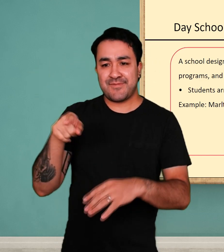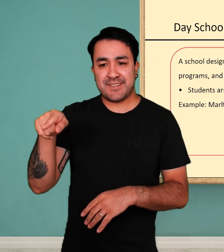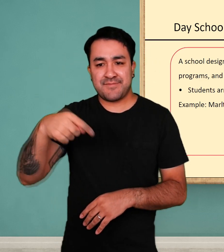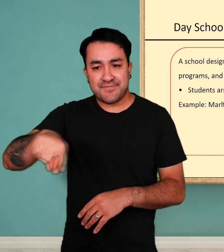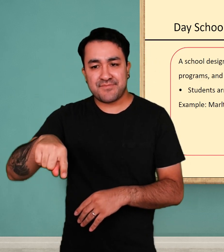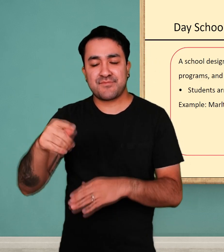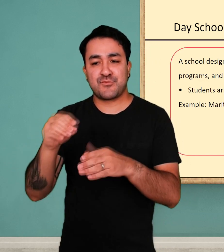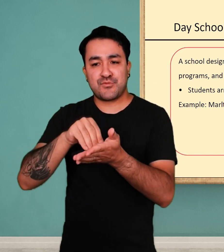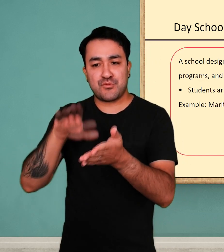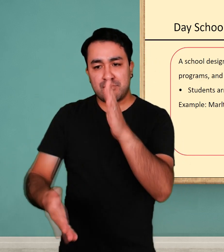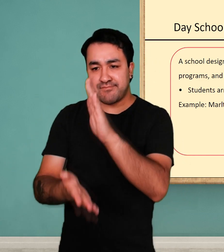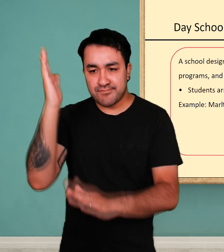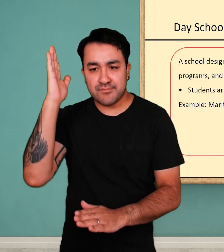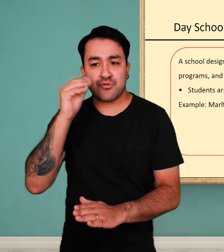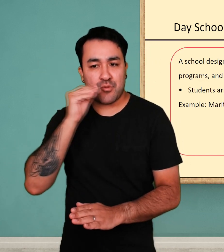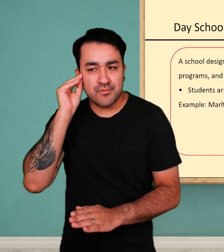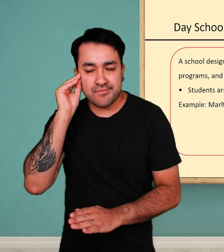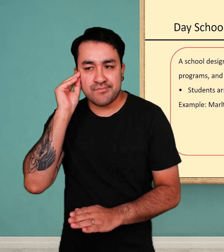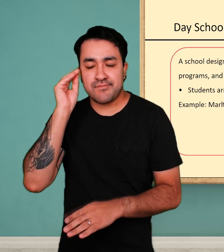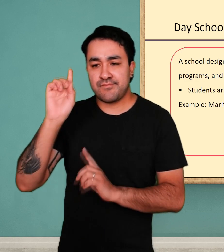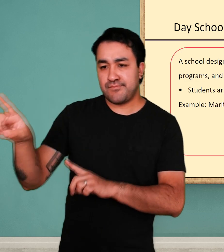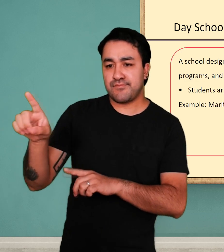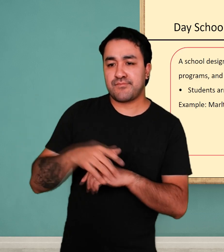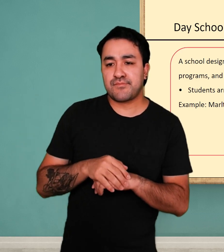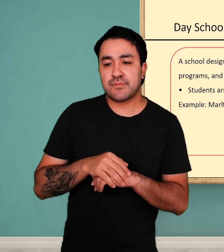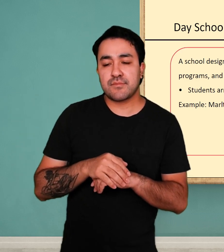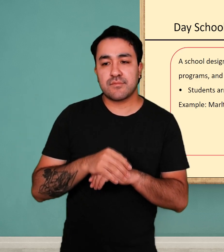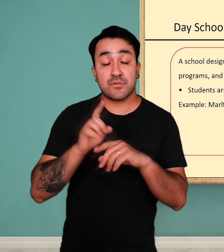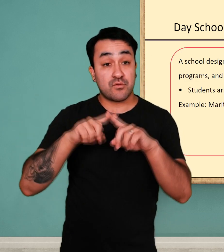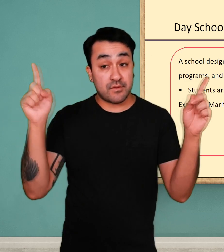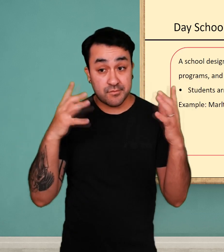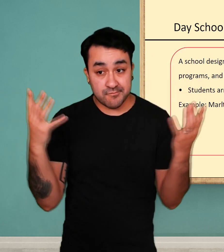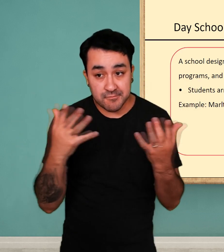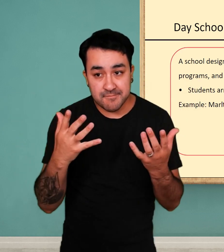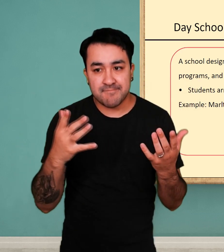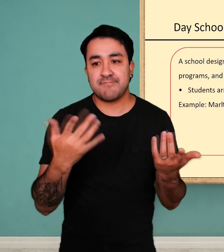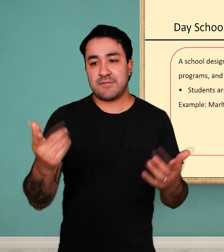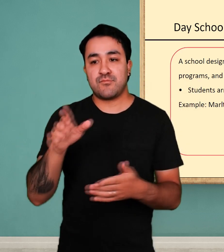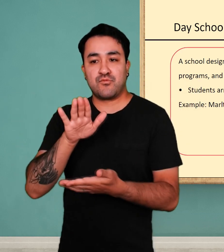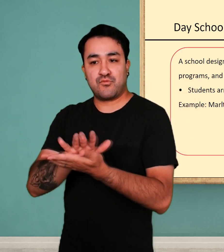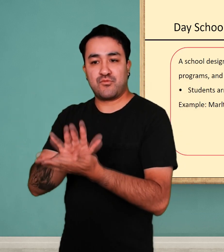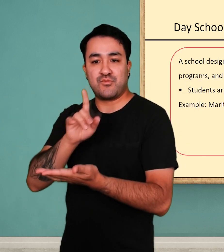The only difference, this is a school for the Deaf. Later we will discuss what happens inside